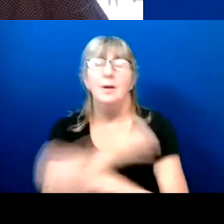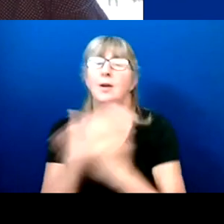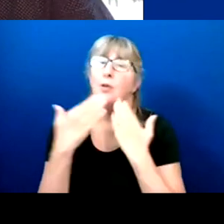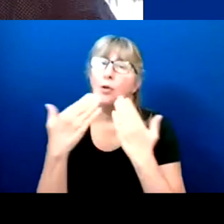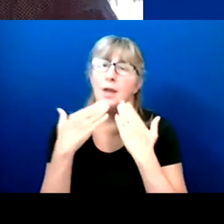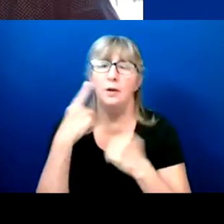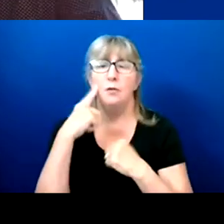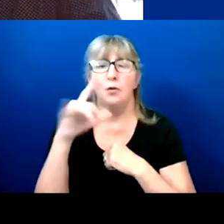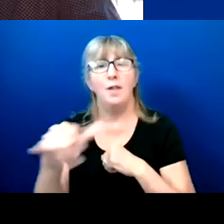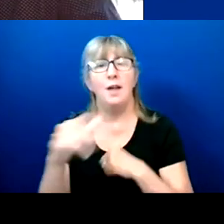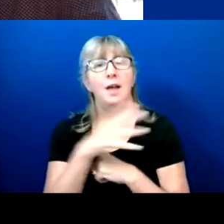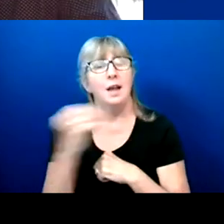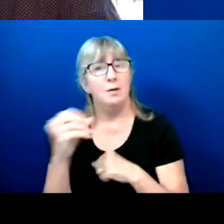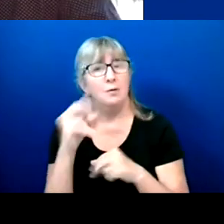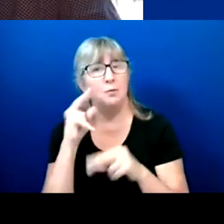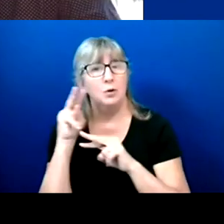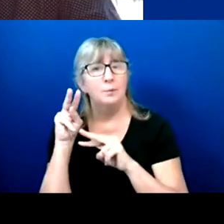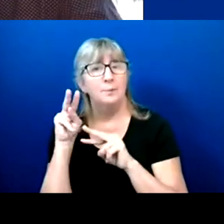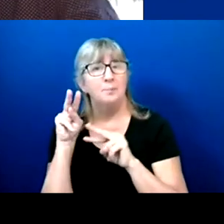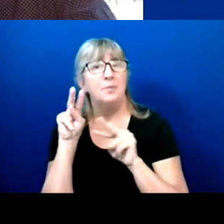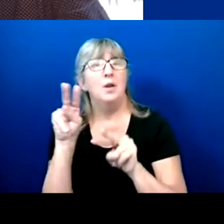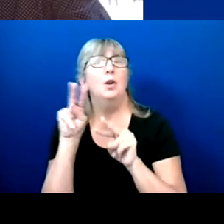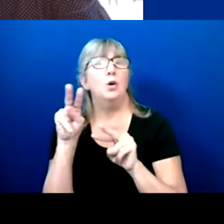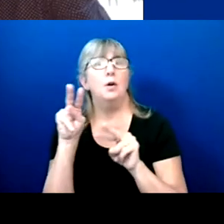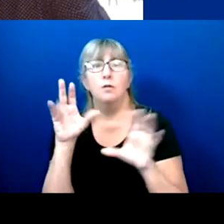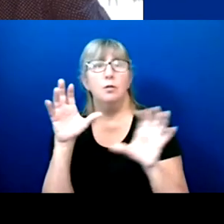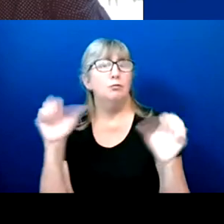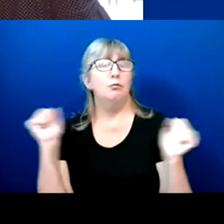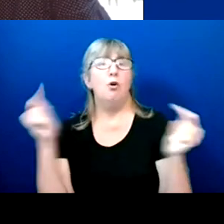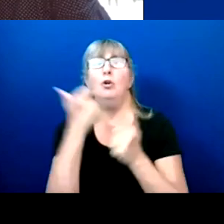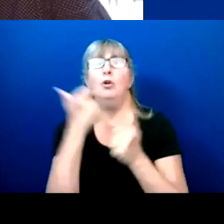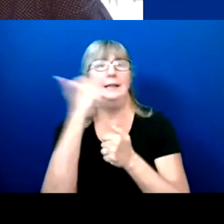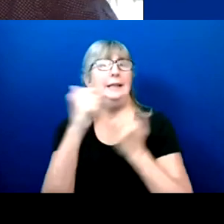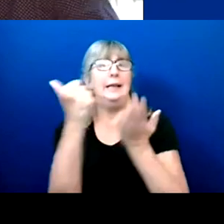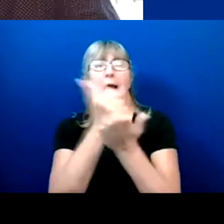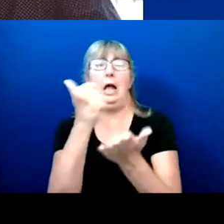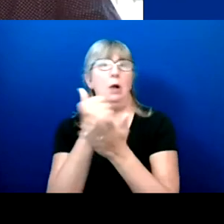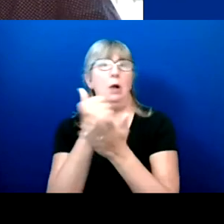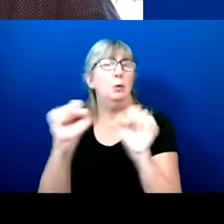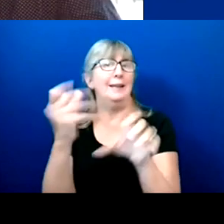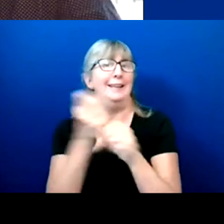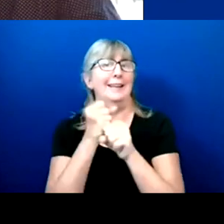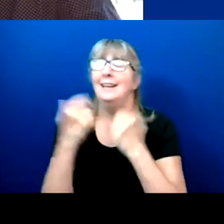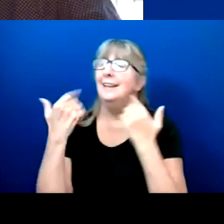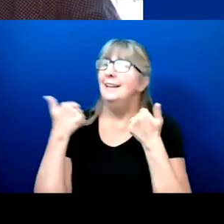And we look for all and any help we can get. Sounds great. Thank you very much, everyone.